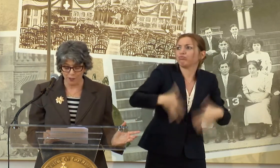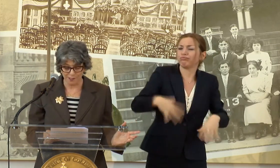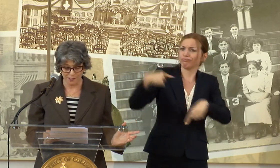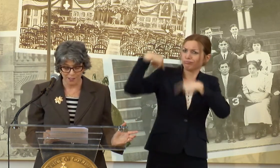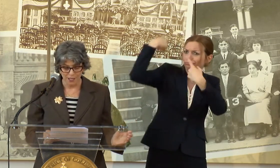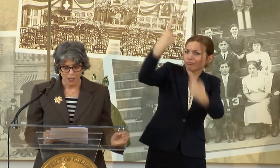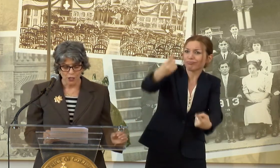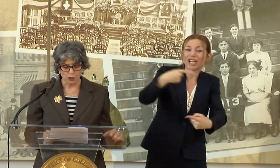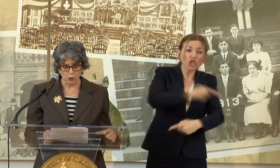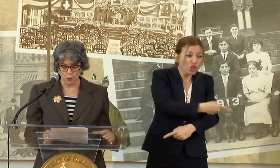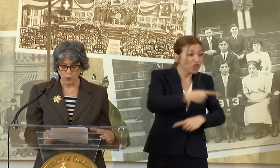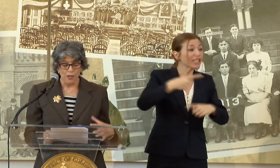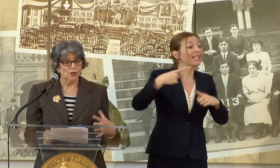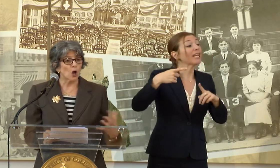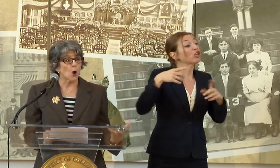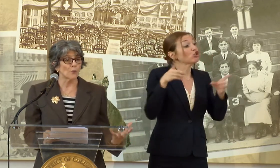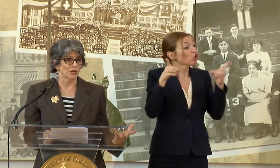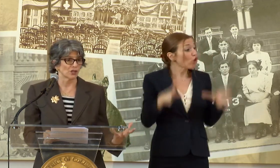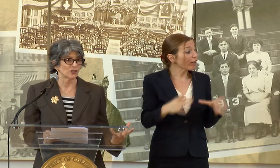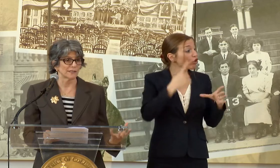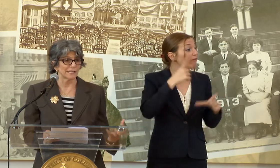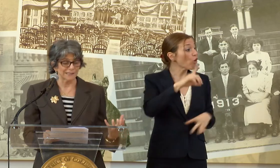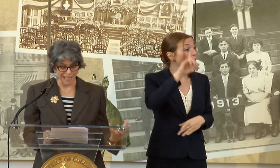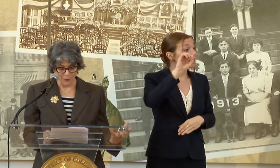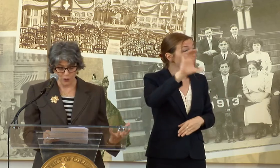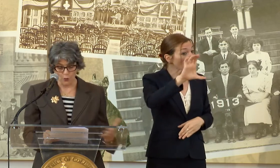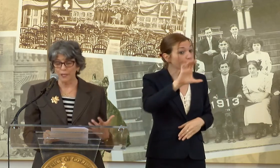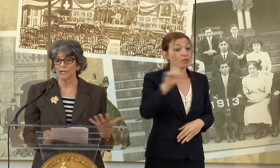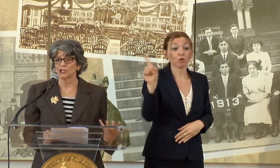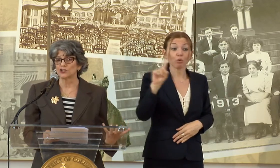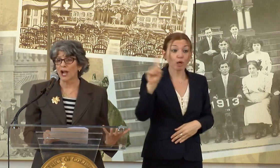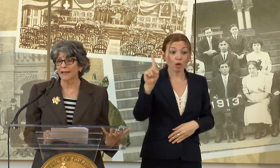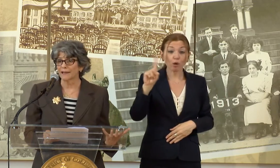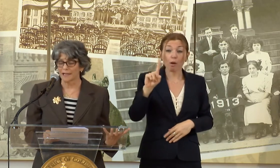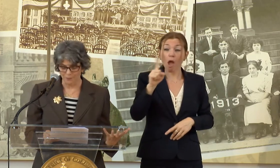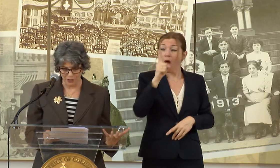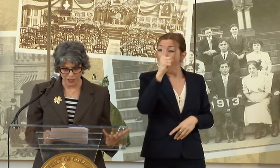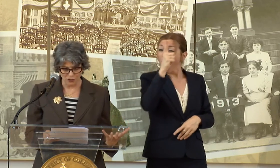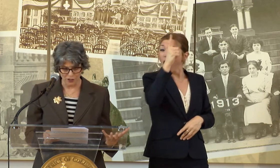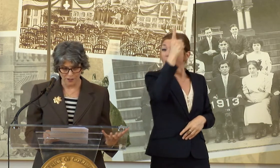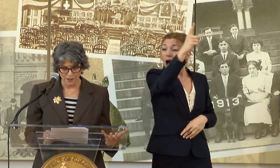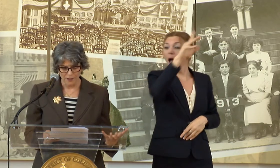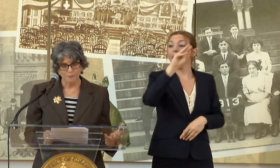EVEREST TO PRODUCTIONS IN SOUTH KOREA AND CHINA AND MALAYSIA.